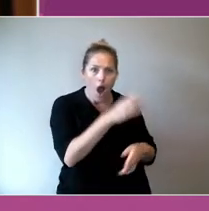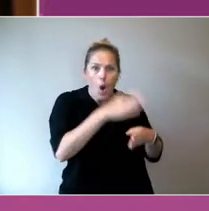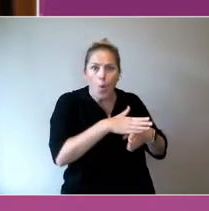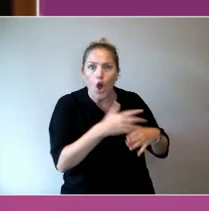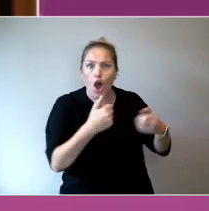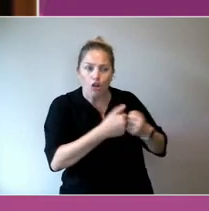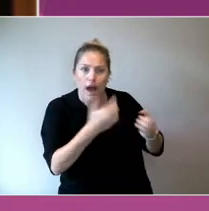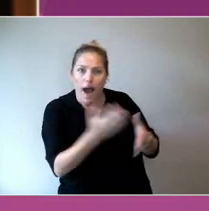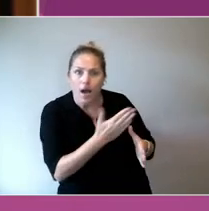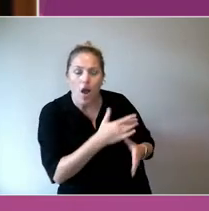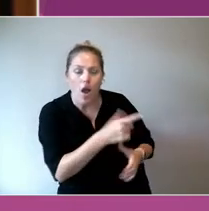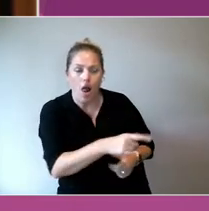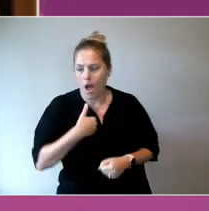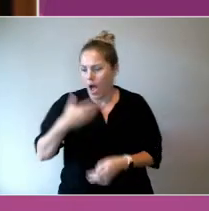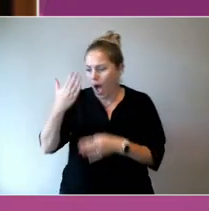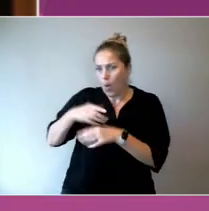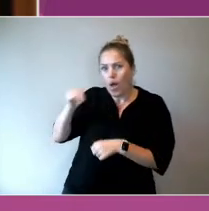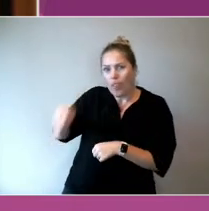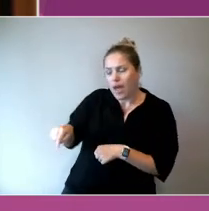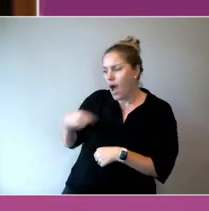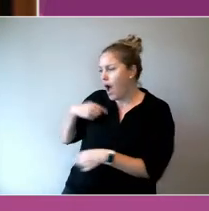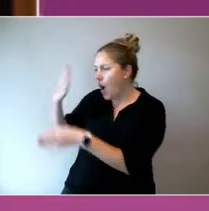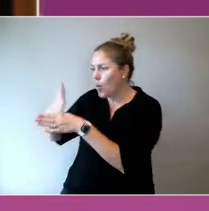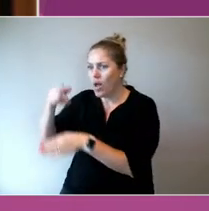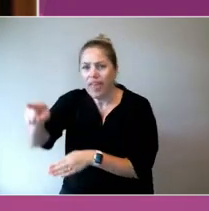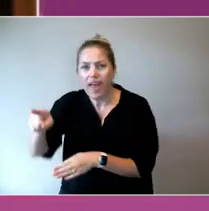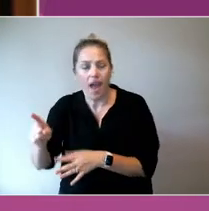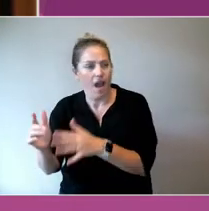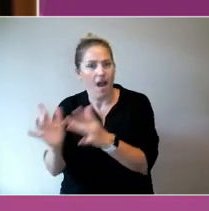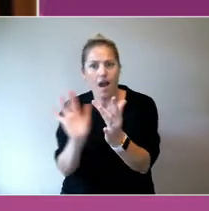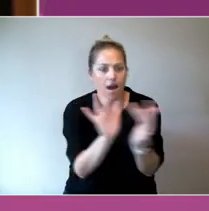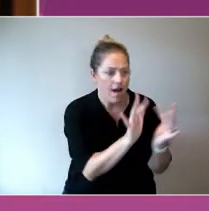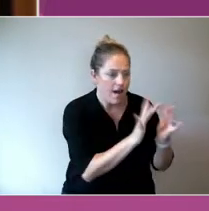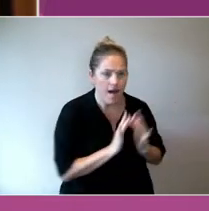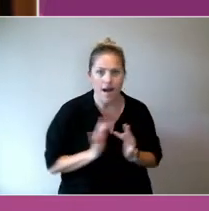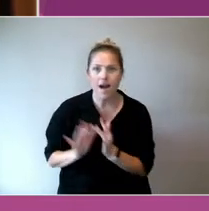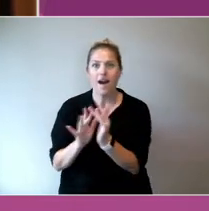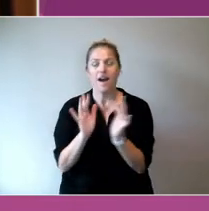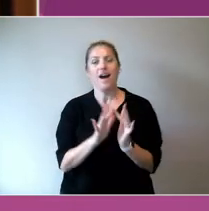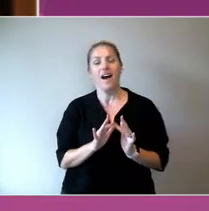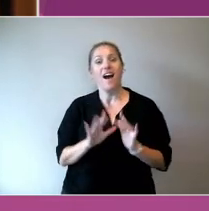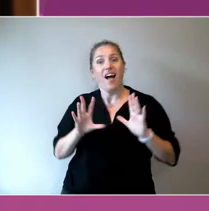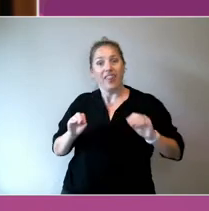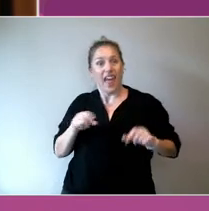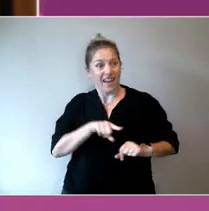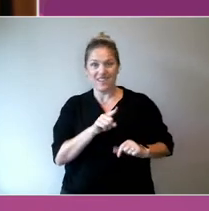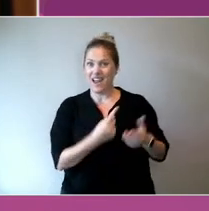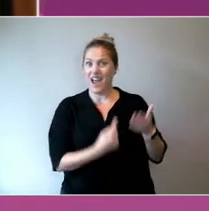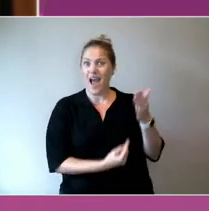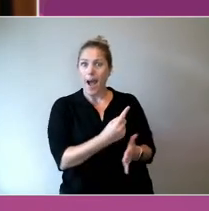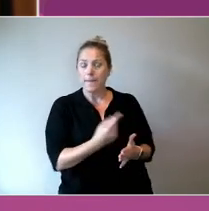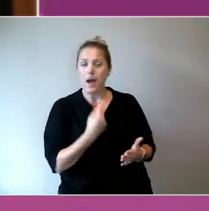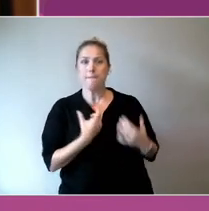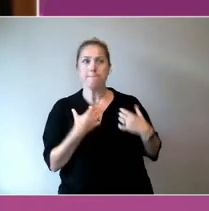Let's adopt a bureaucrat and invite them to a fun event where there's a bit of joy and maybe we'll connect and share ideas.